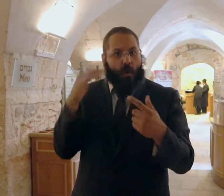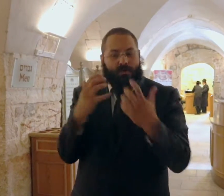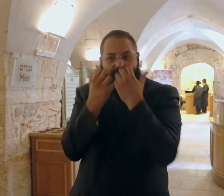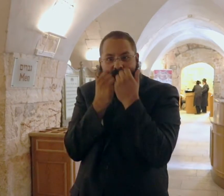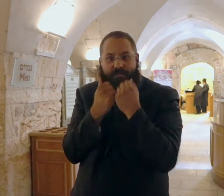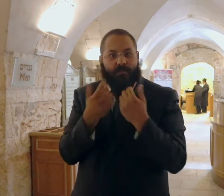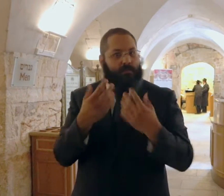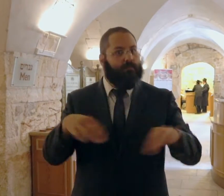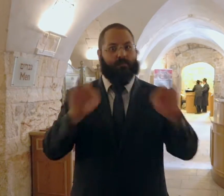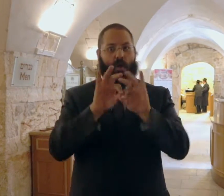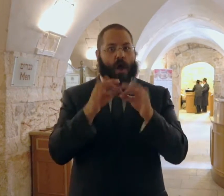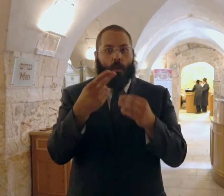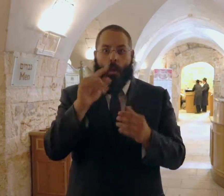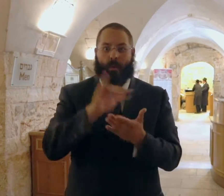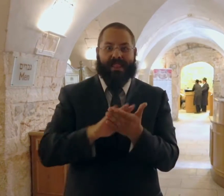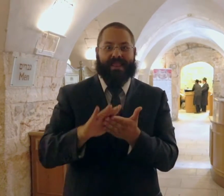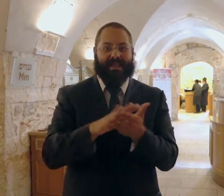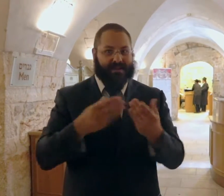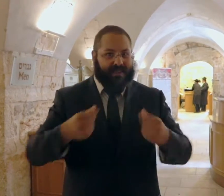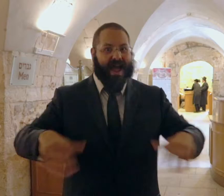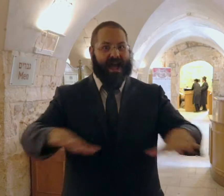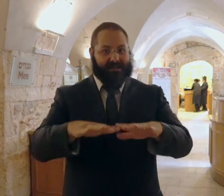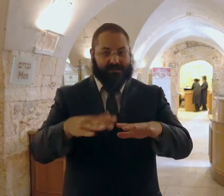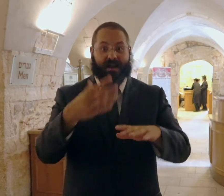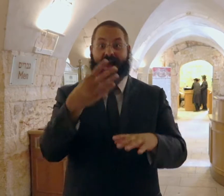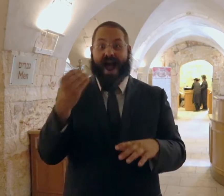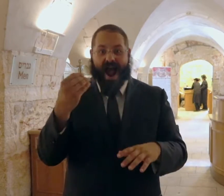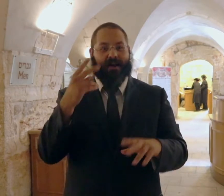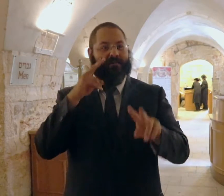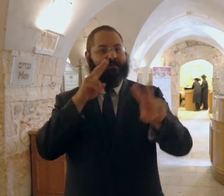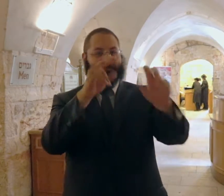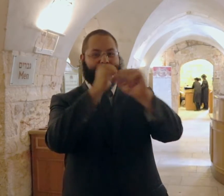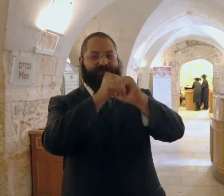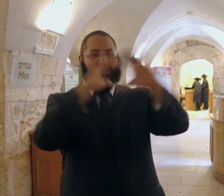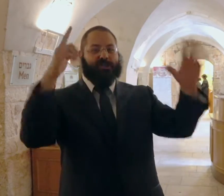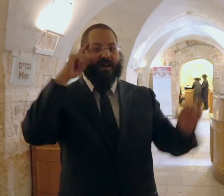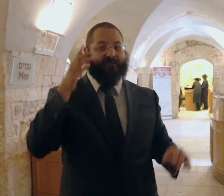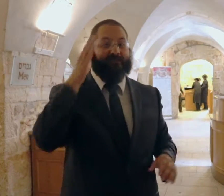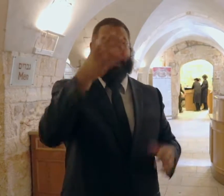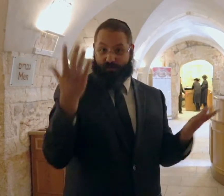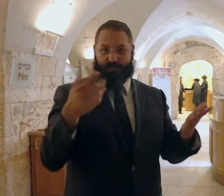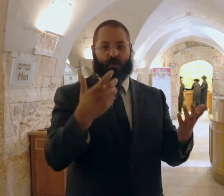and see just how important and holy this land was. He also knew how to look to the future.